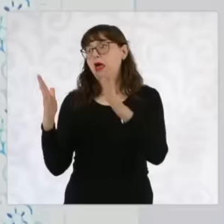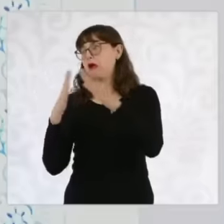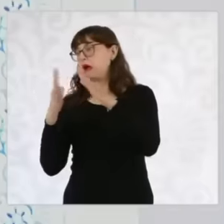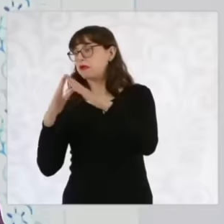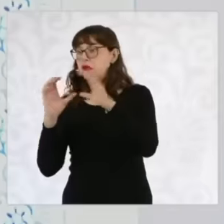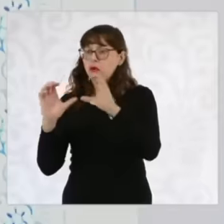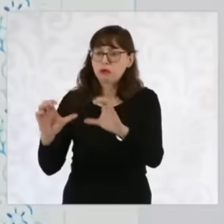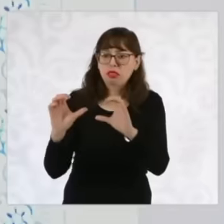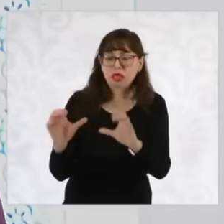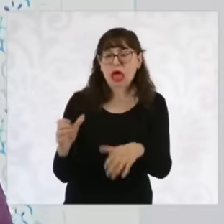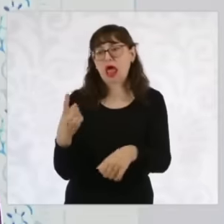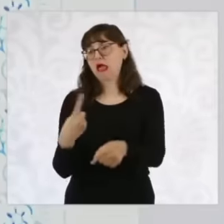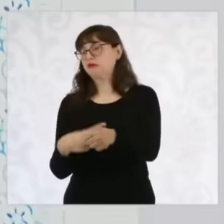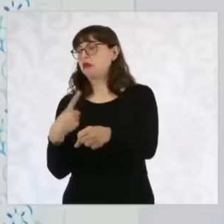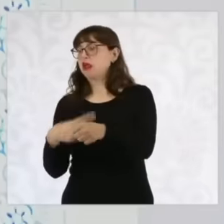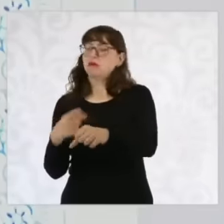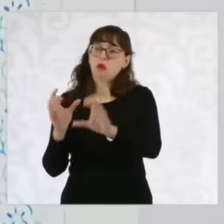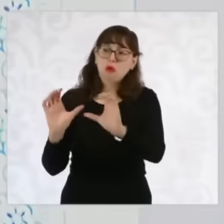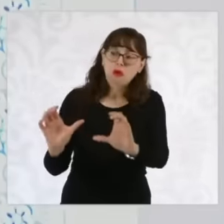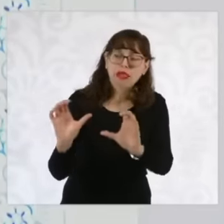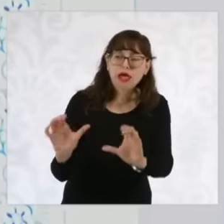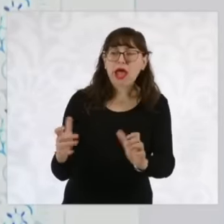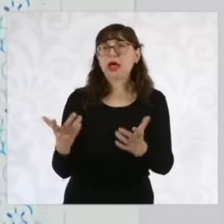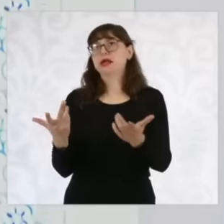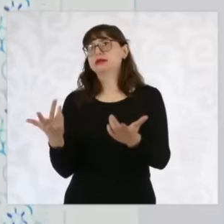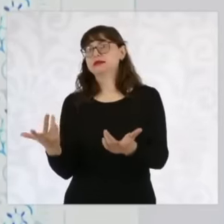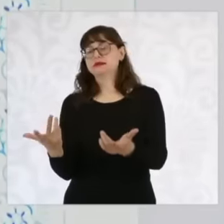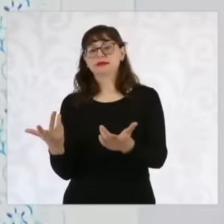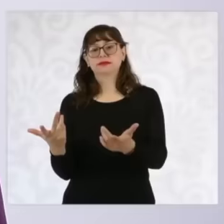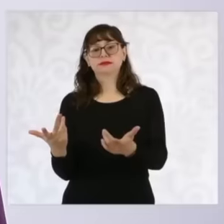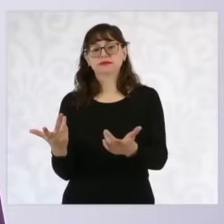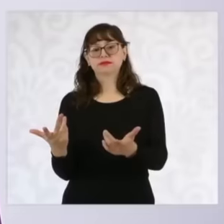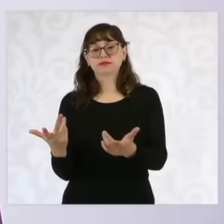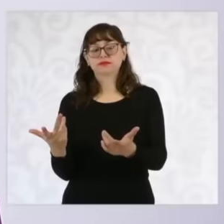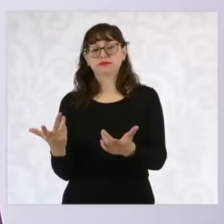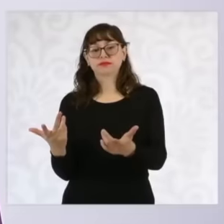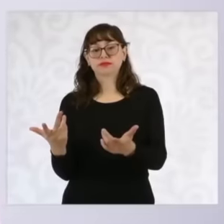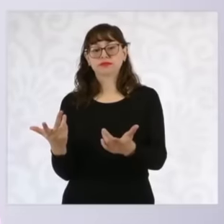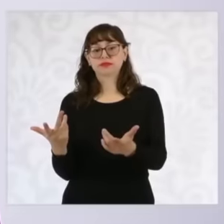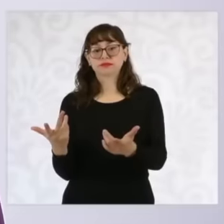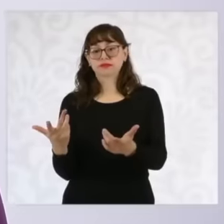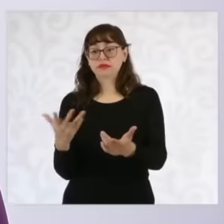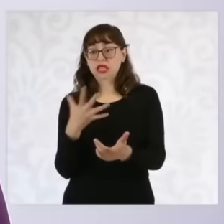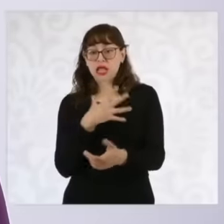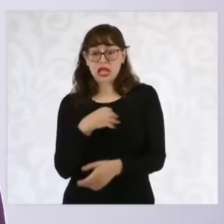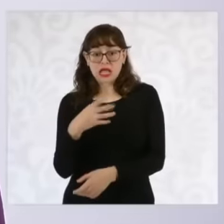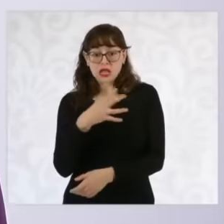if someone gets sick we are the women who take care of them if we have a child with a disability